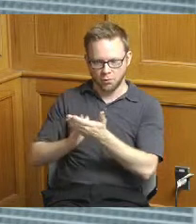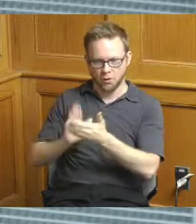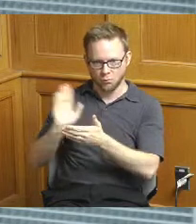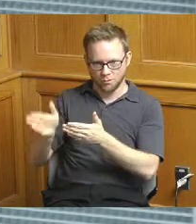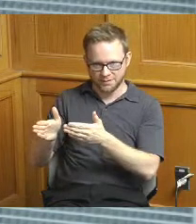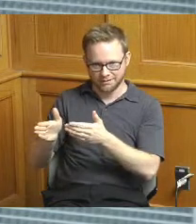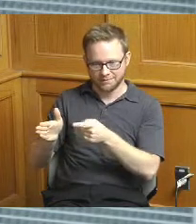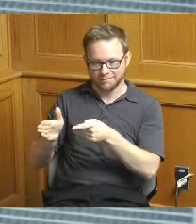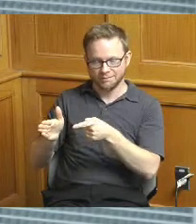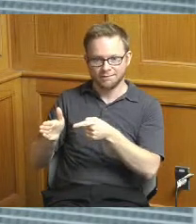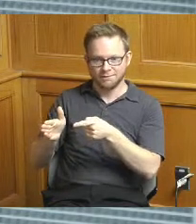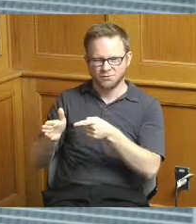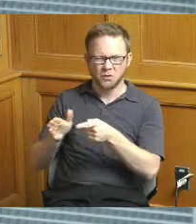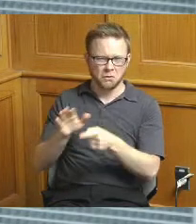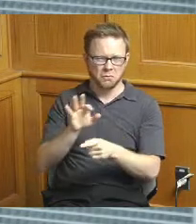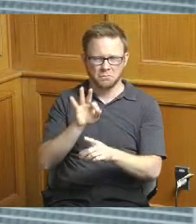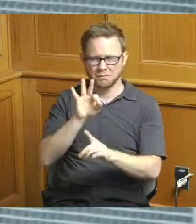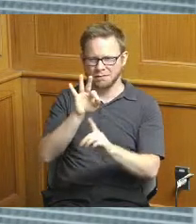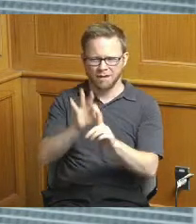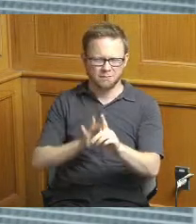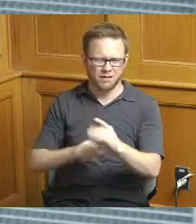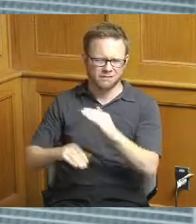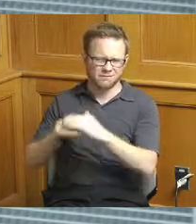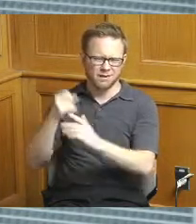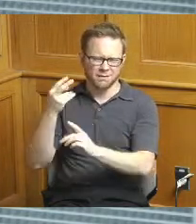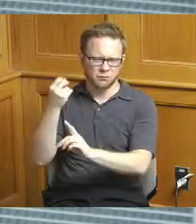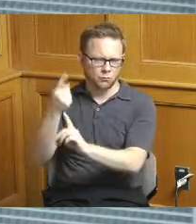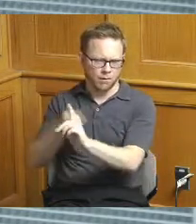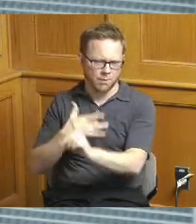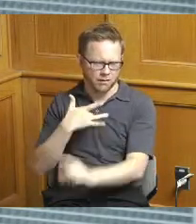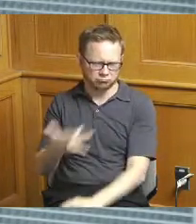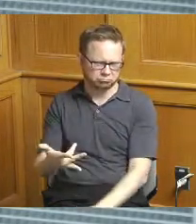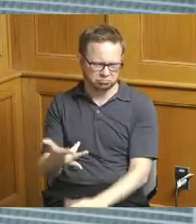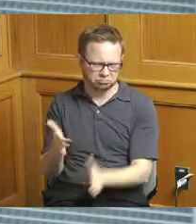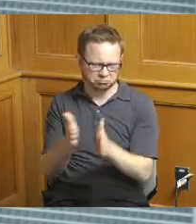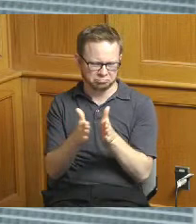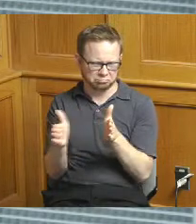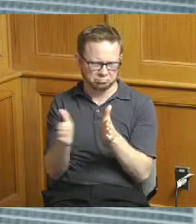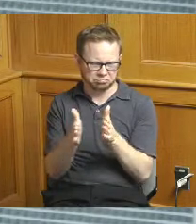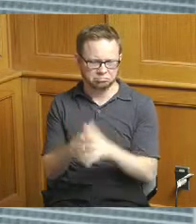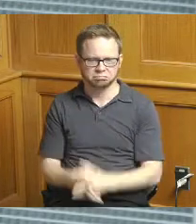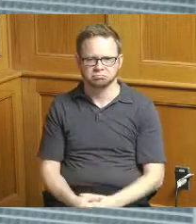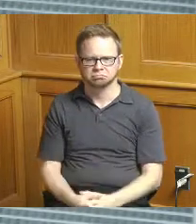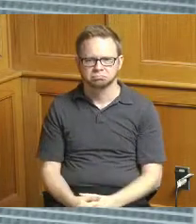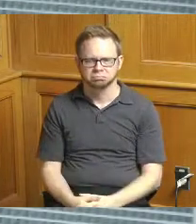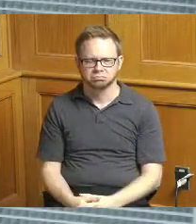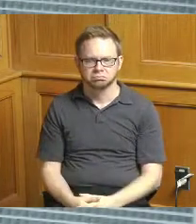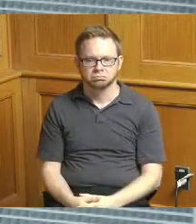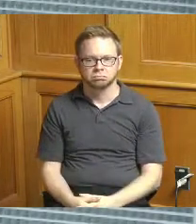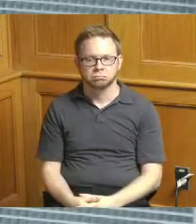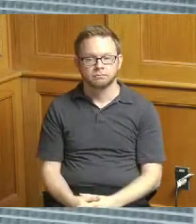nine to twelve months I was gonna do that okay any yeah but I think the ones that still need to be